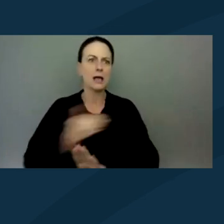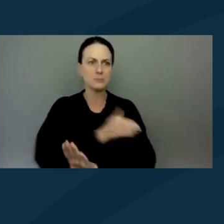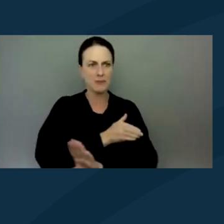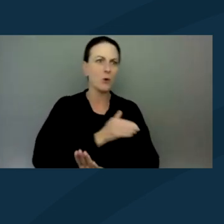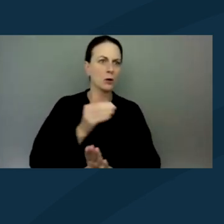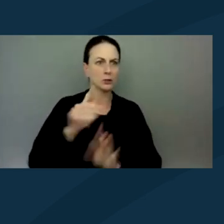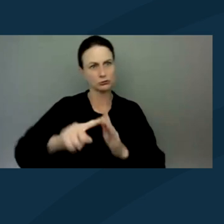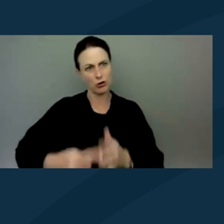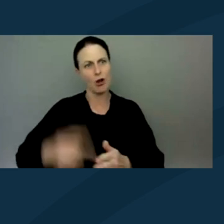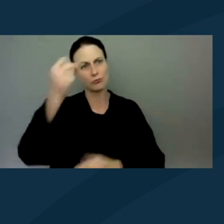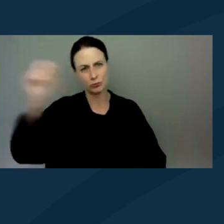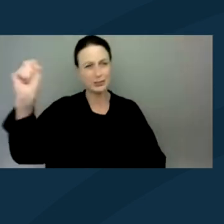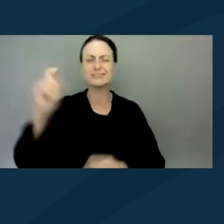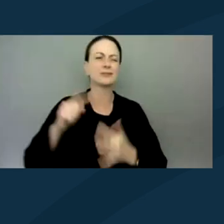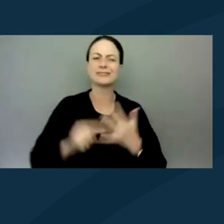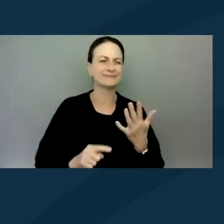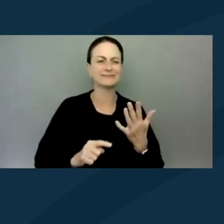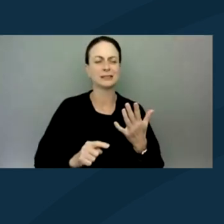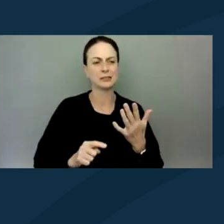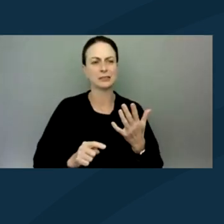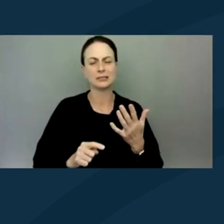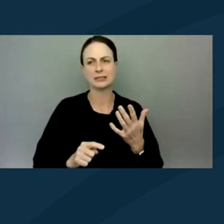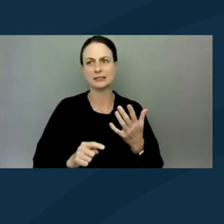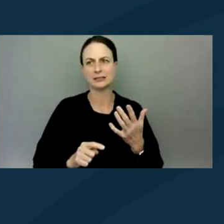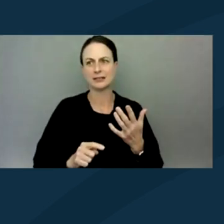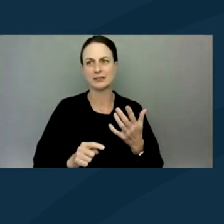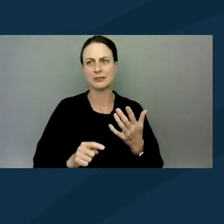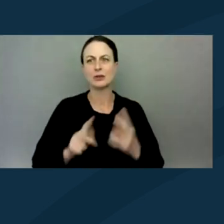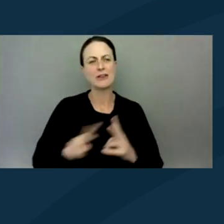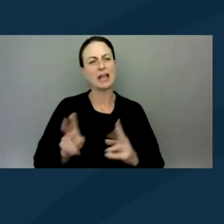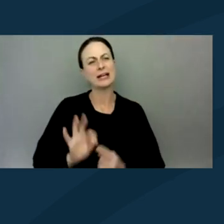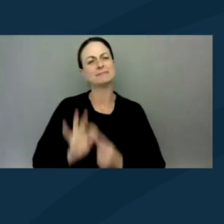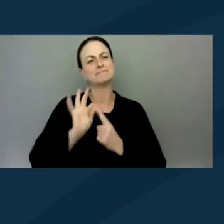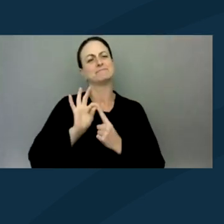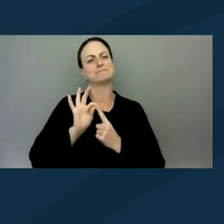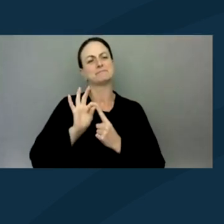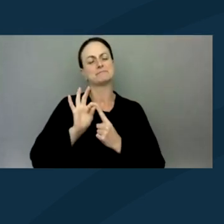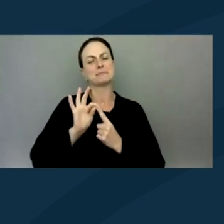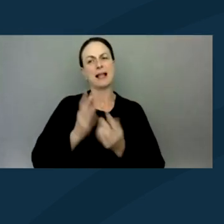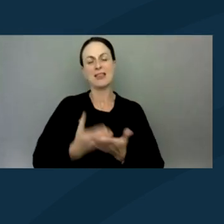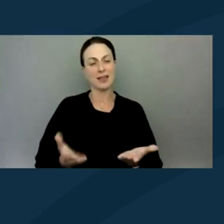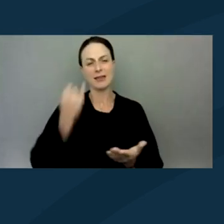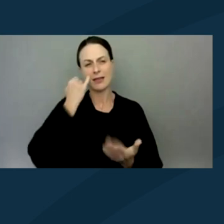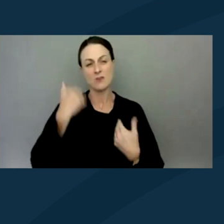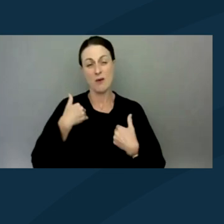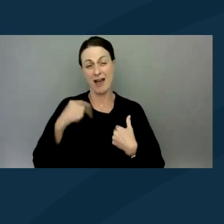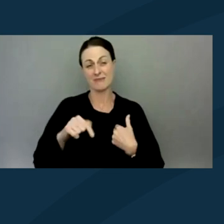but there's also this sort of distinct thing that if you've got disabilities you can bring